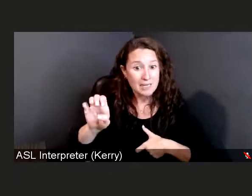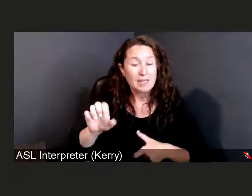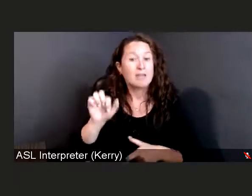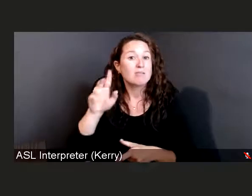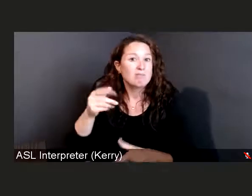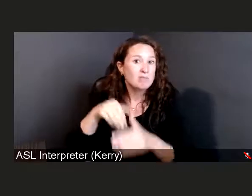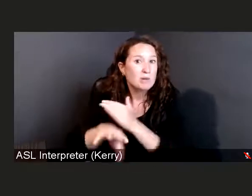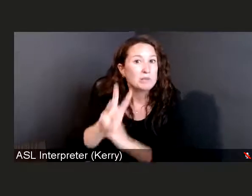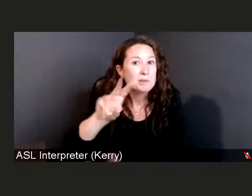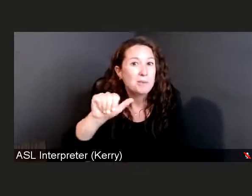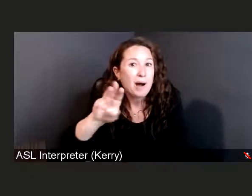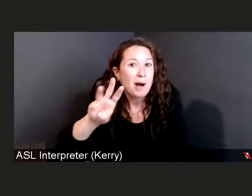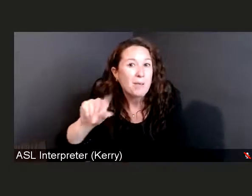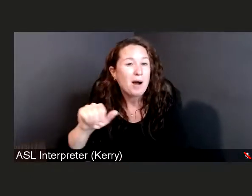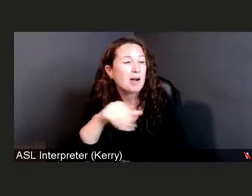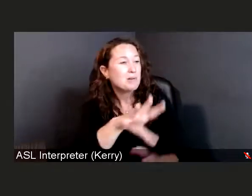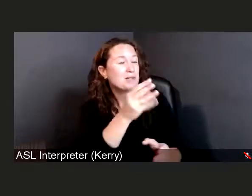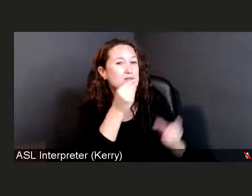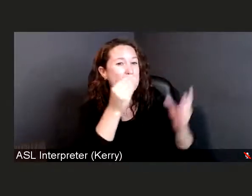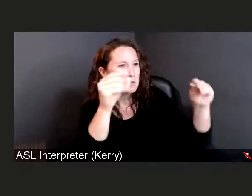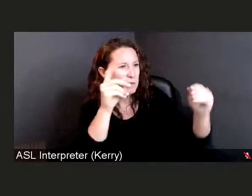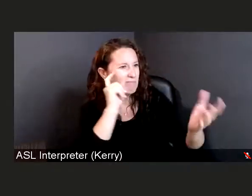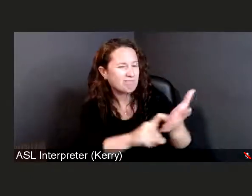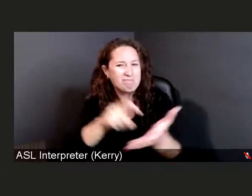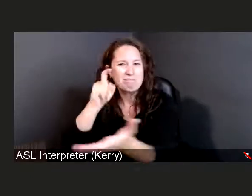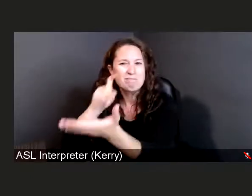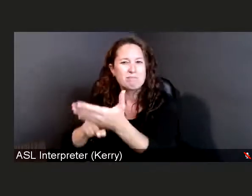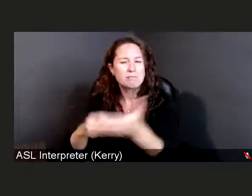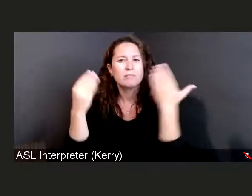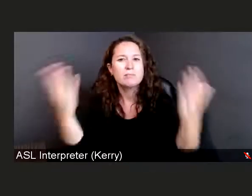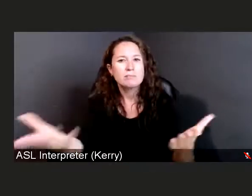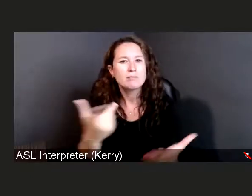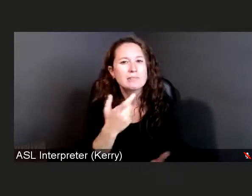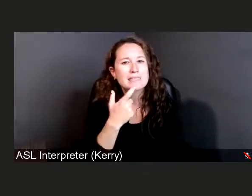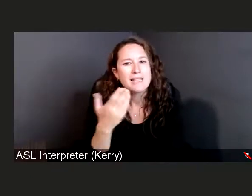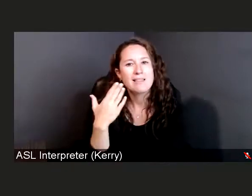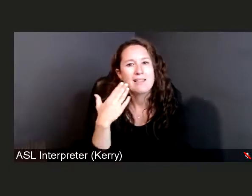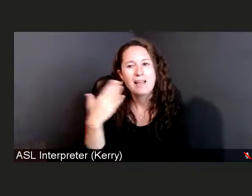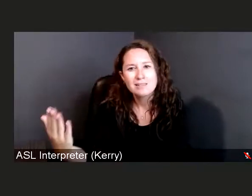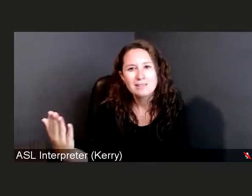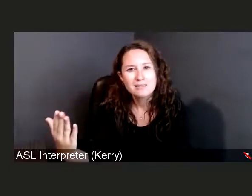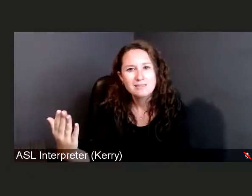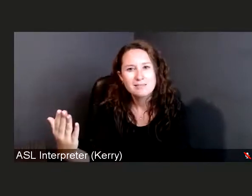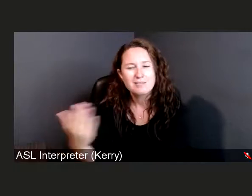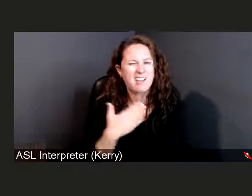I hope that you say thanks to them, I ask you to do that. Nothing is more important to our team